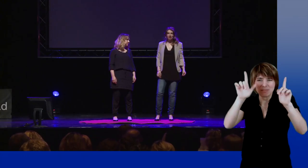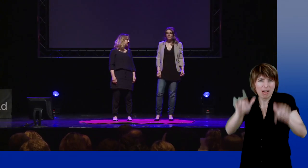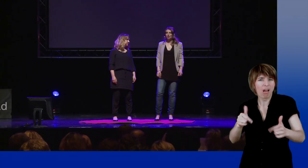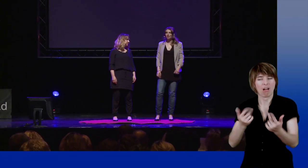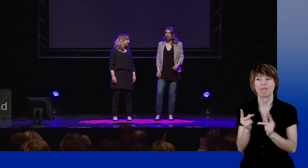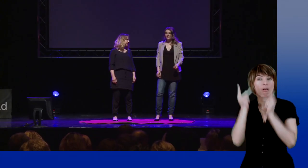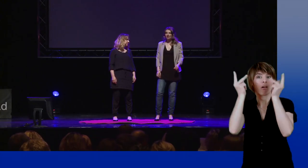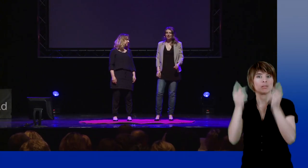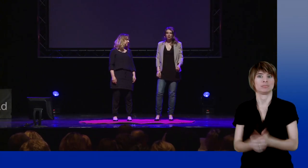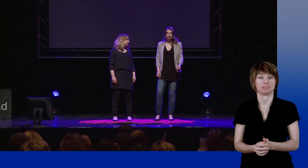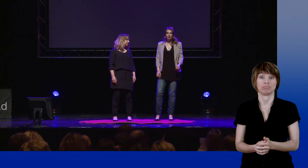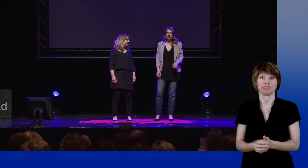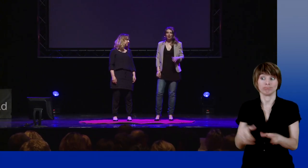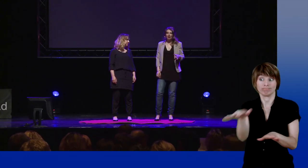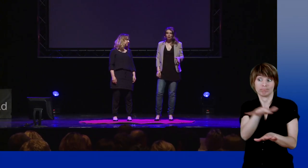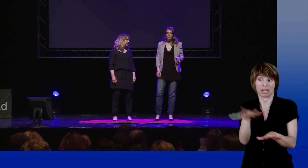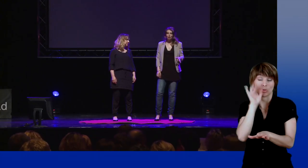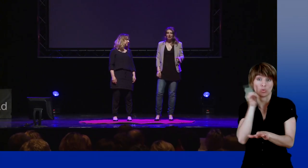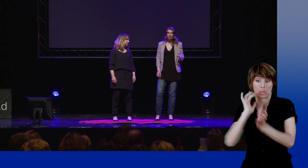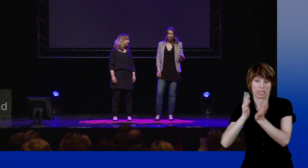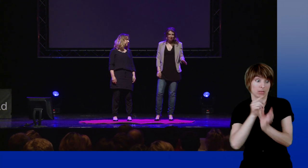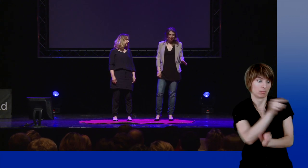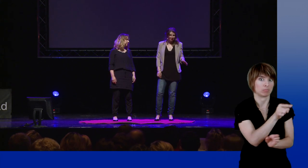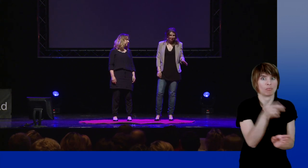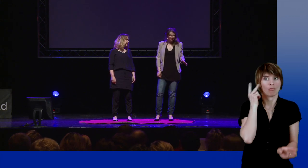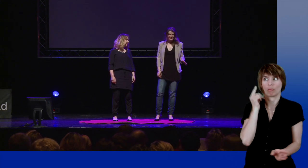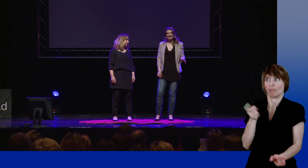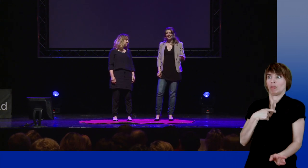And you understood that one shall not be touchy with deafs.